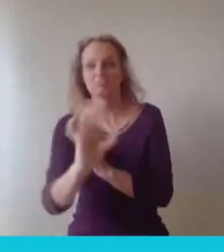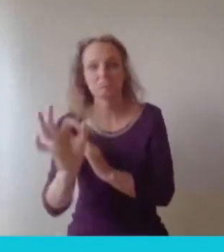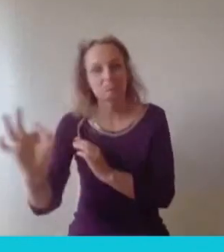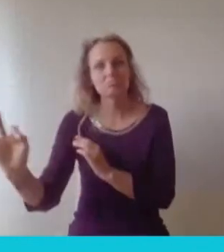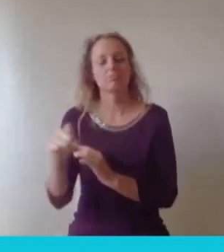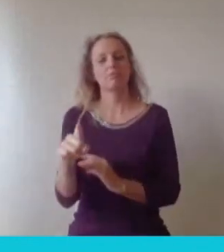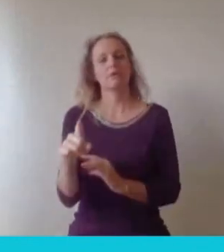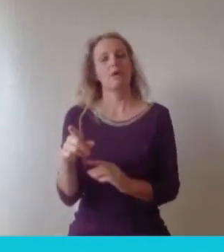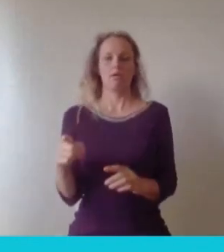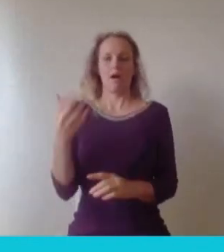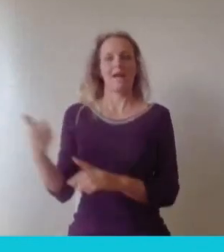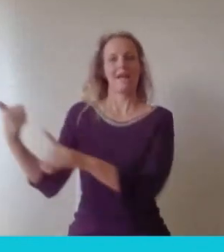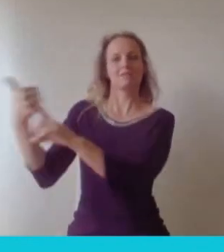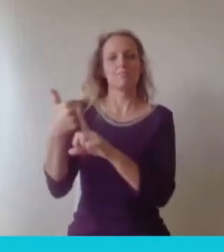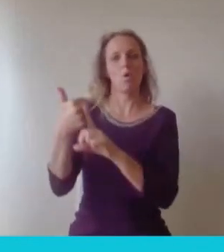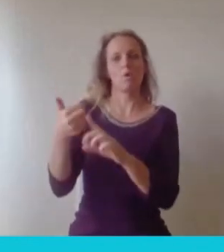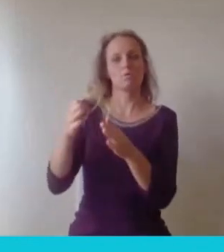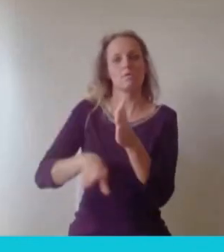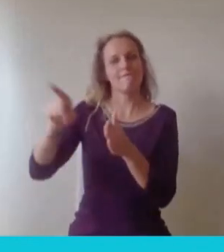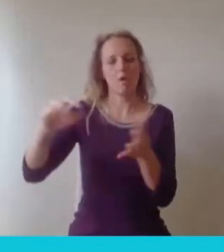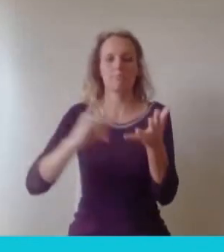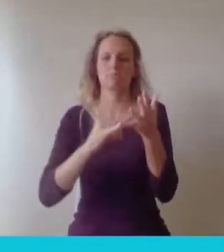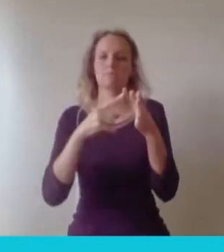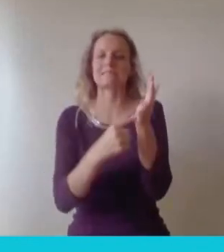from set squared, who were kind of phoning me once every three months, going